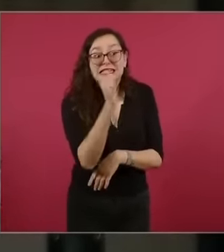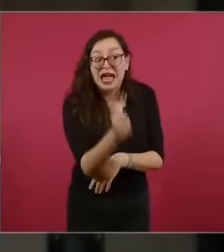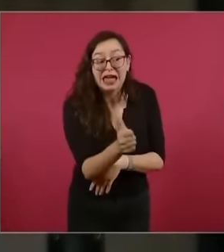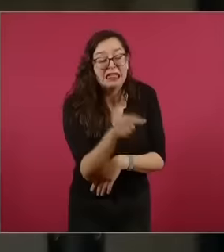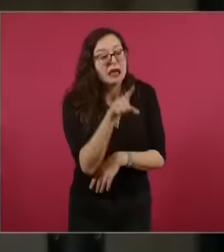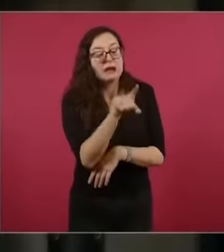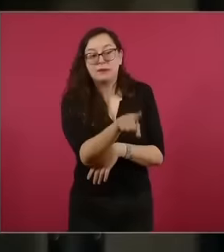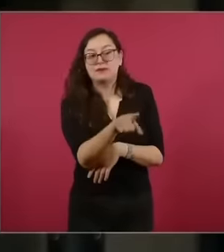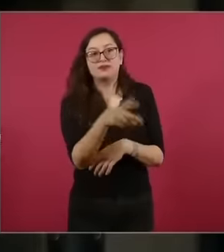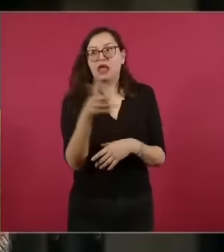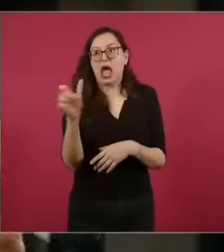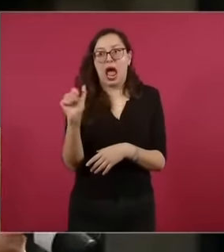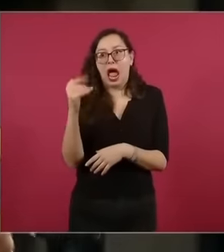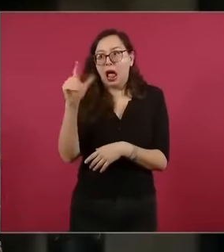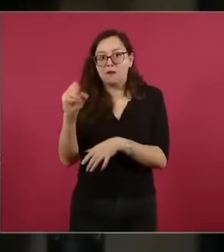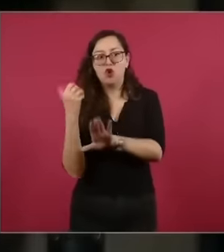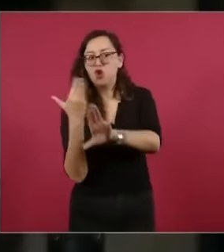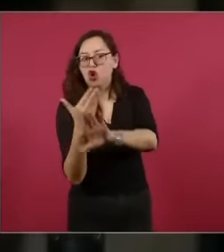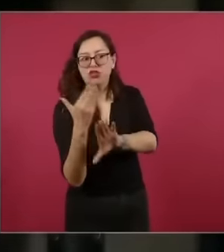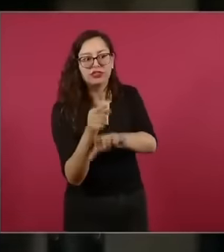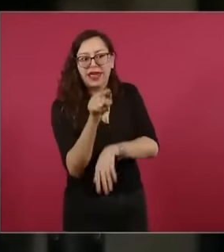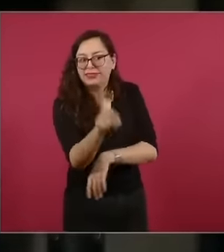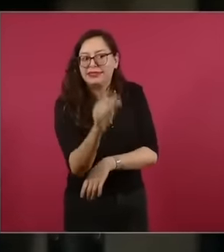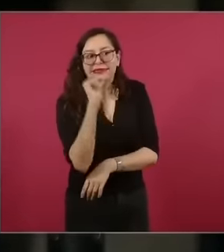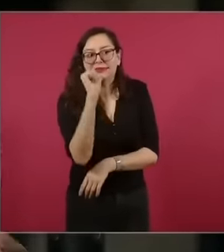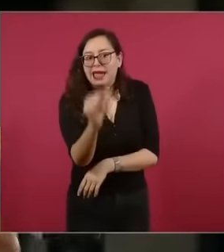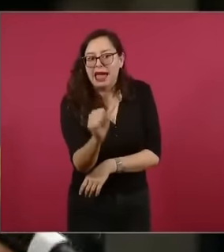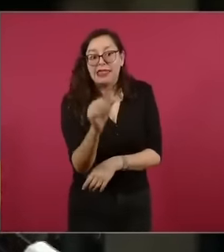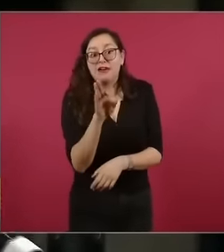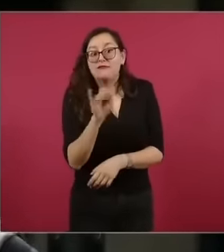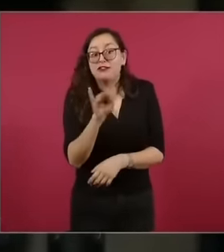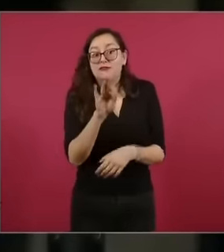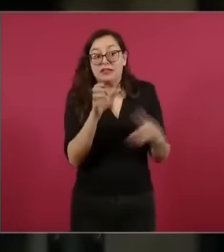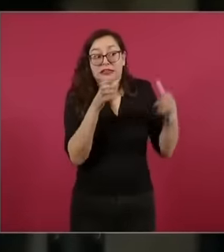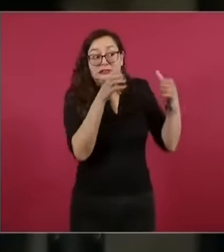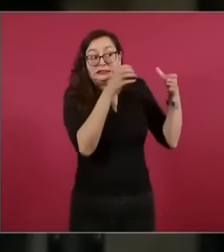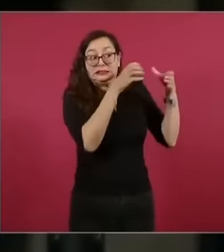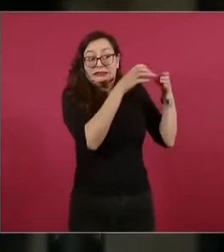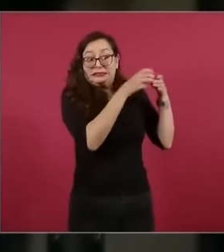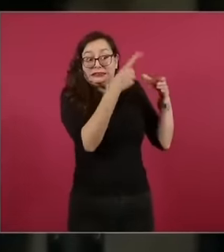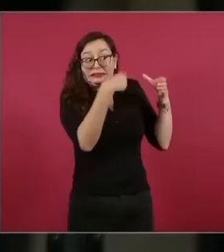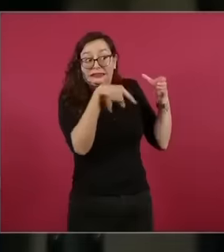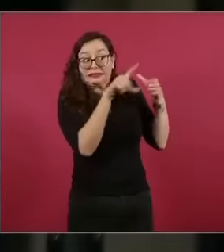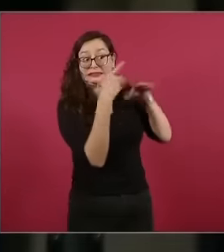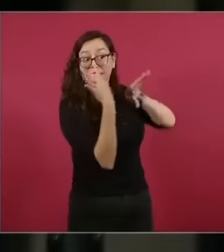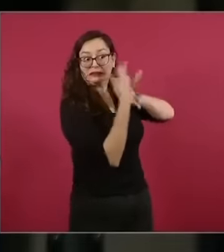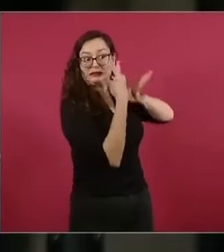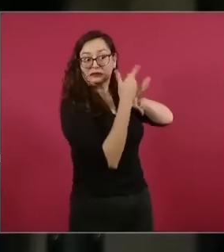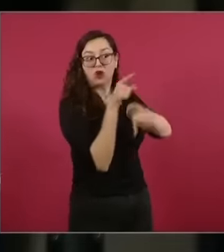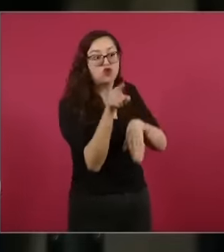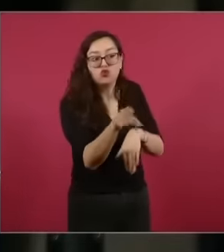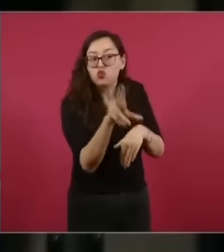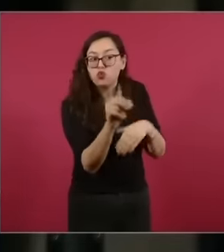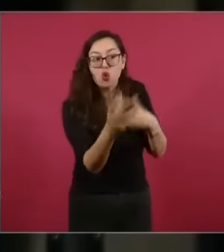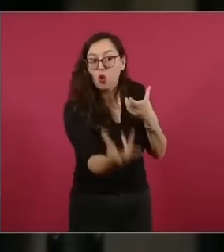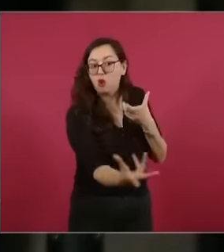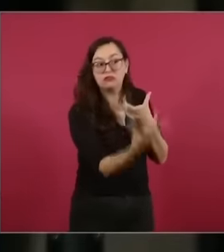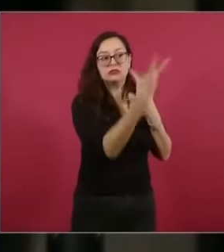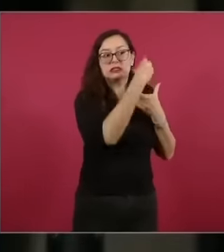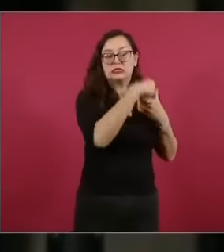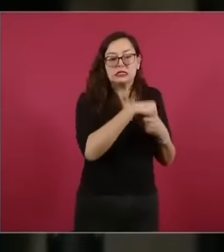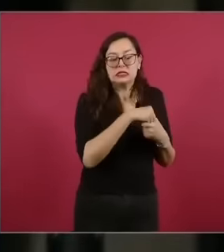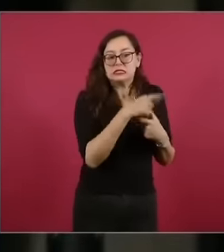he does not hate aspirations he does not want everyone to be poor and it is a speech that is ironic and hypocritical among